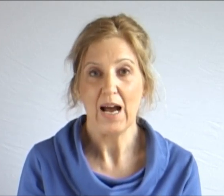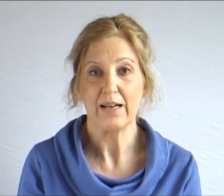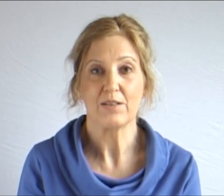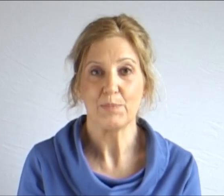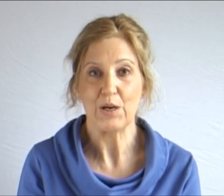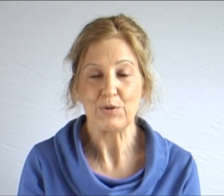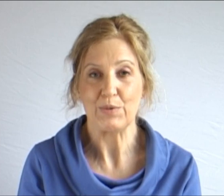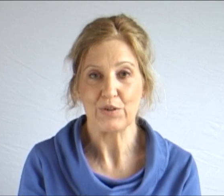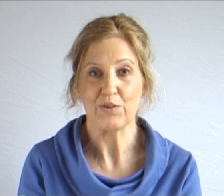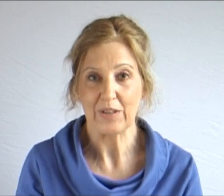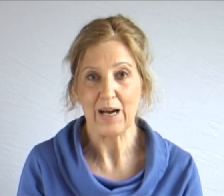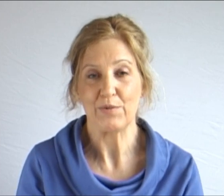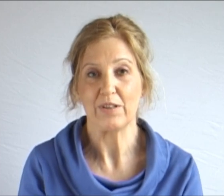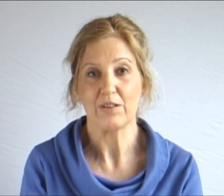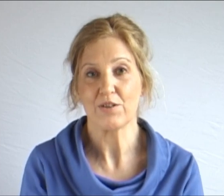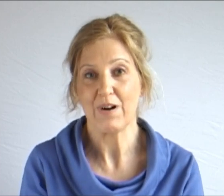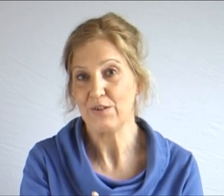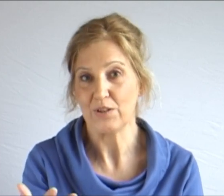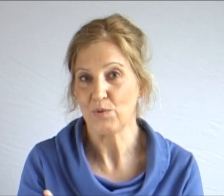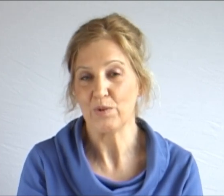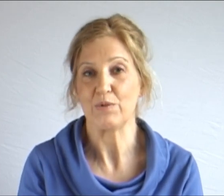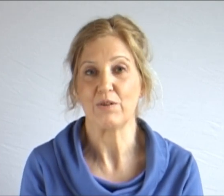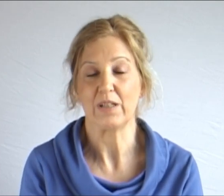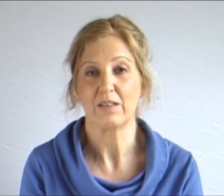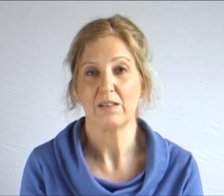and be able to build up the vocabulary that surrounded what we were doing